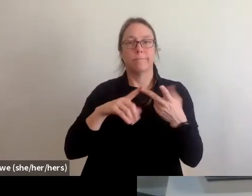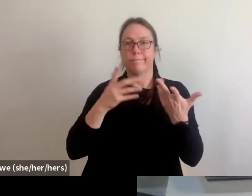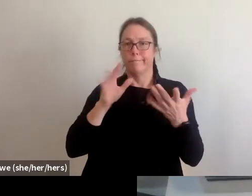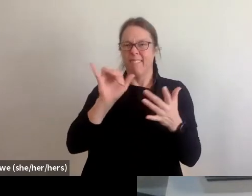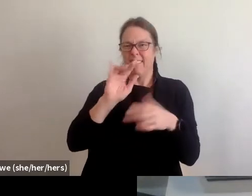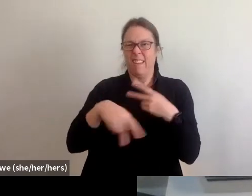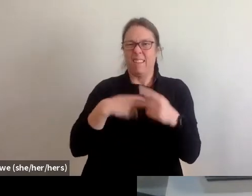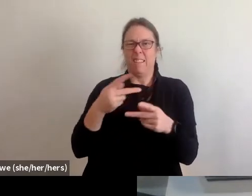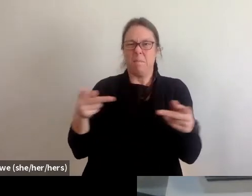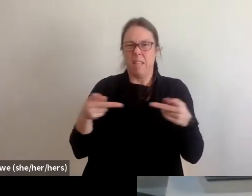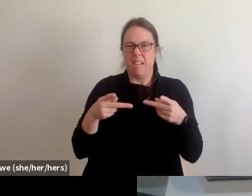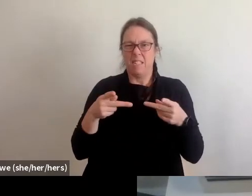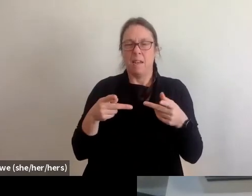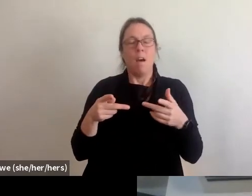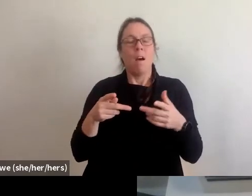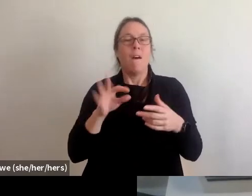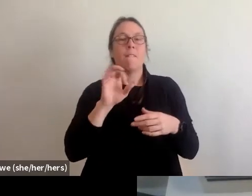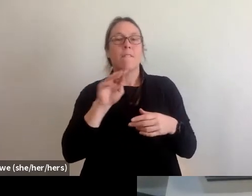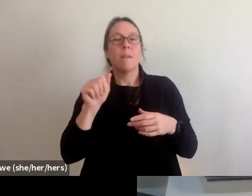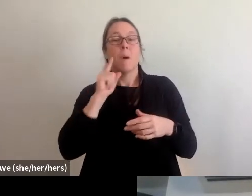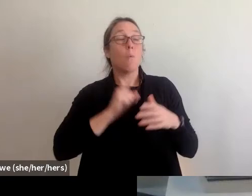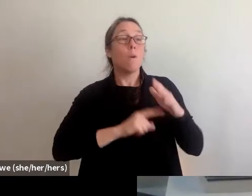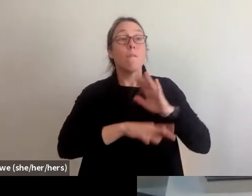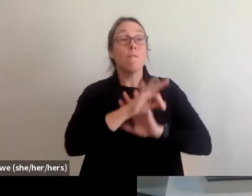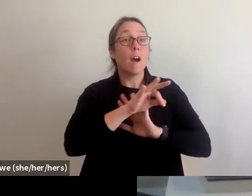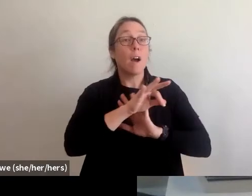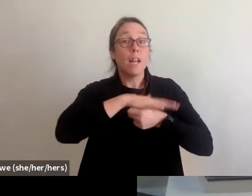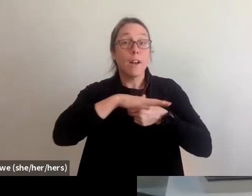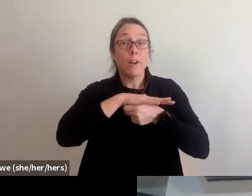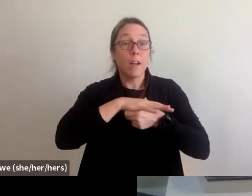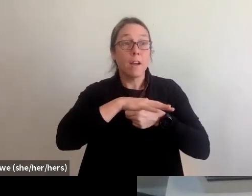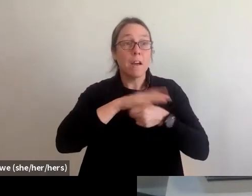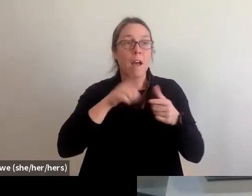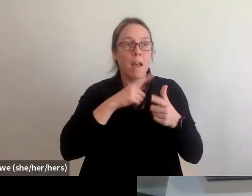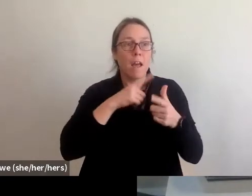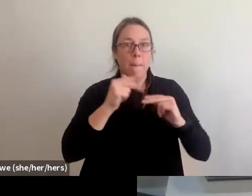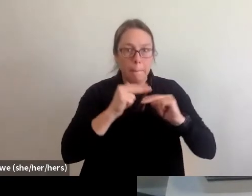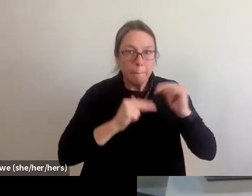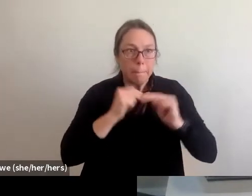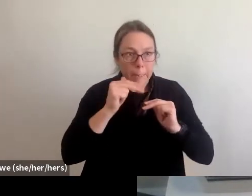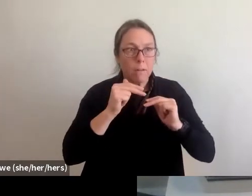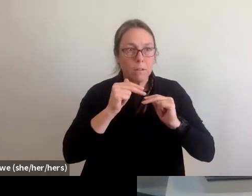FEMA will select a location somewhere in the disaster area and just build a mobile home park on it.